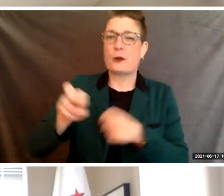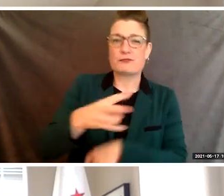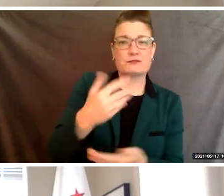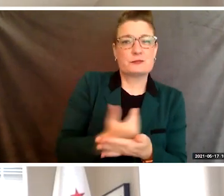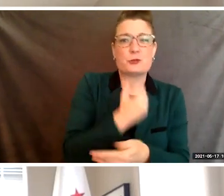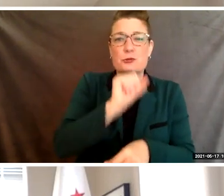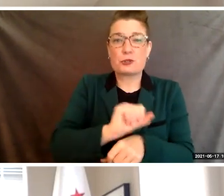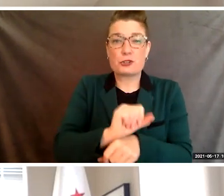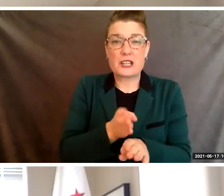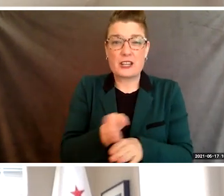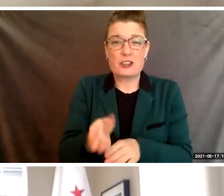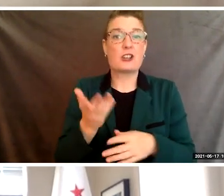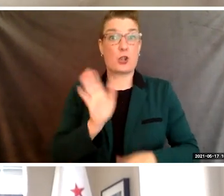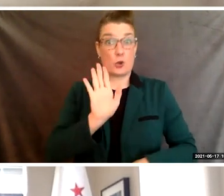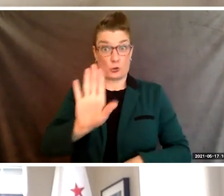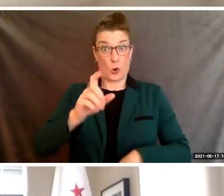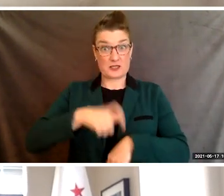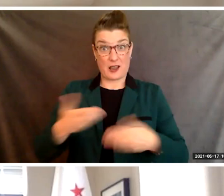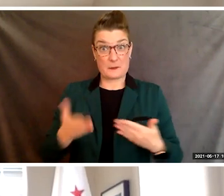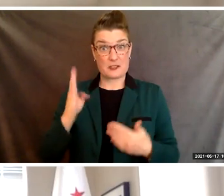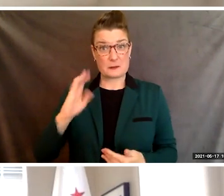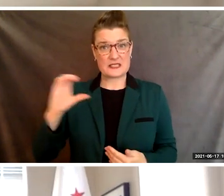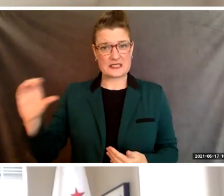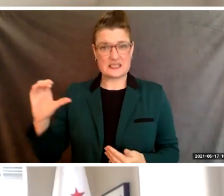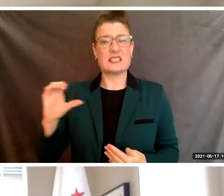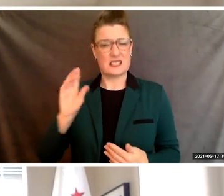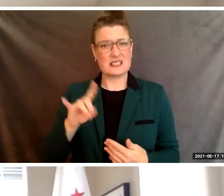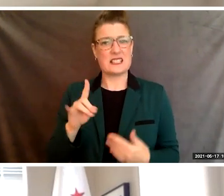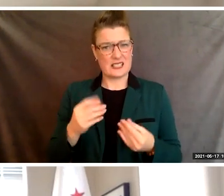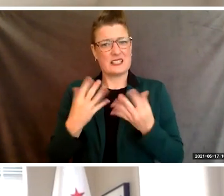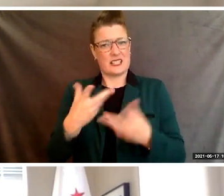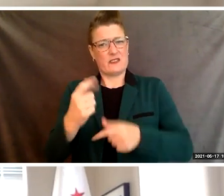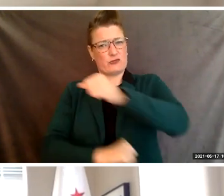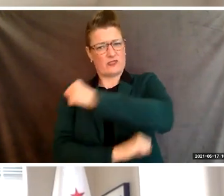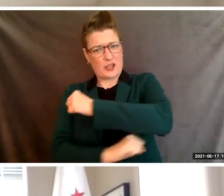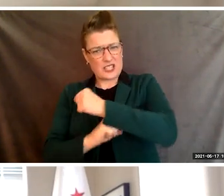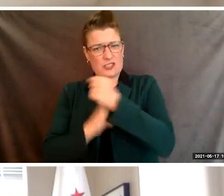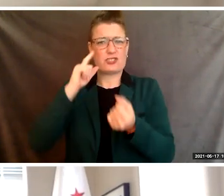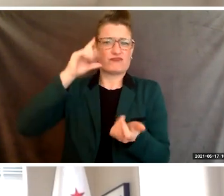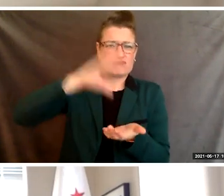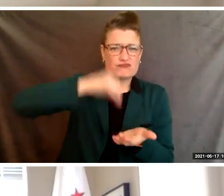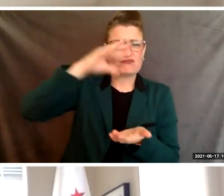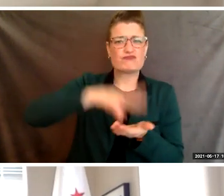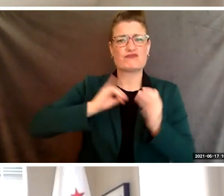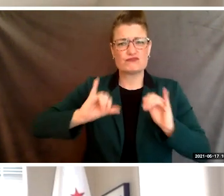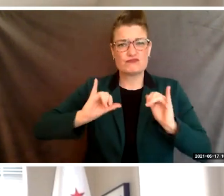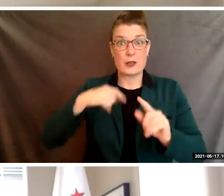at Berkeley City College not only provided a foundation of learning, but also personal growth.